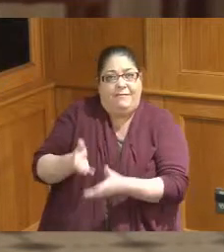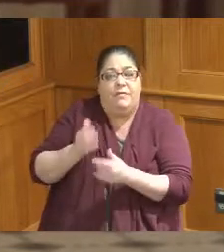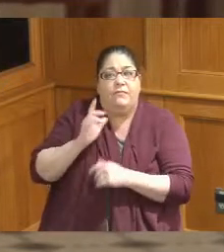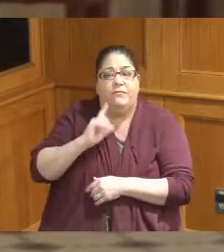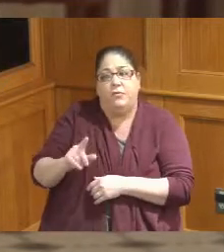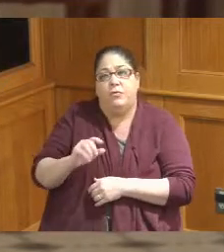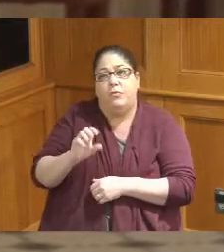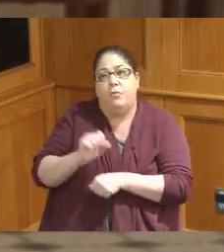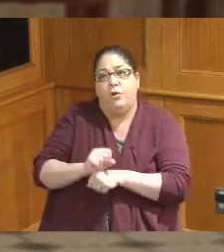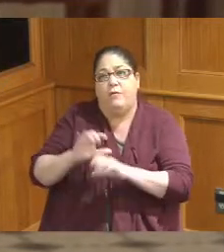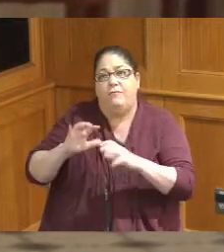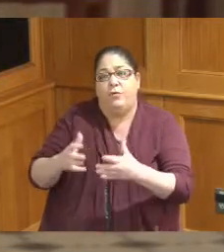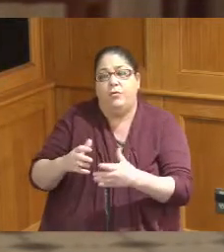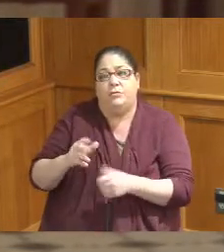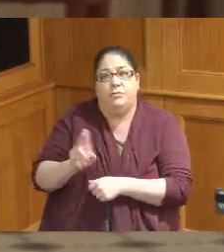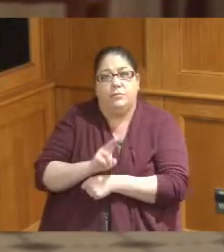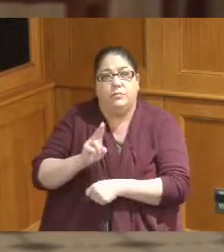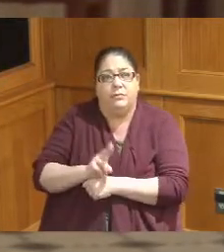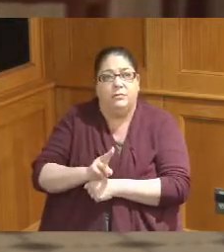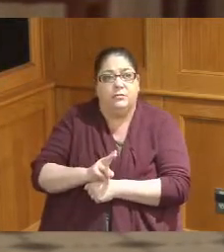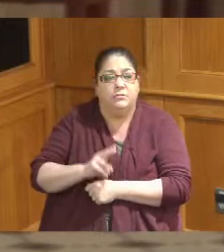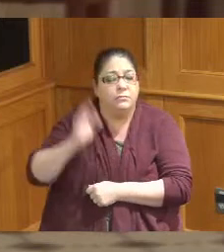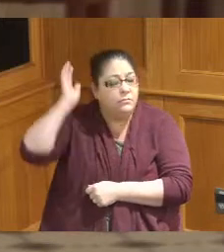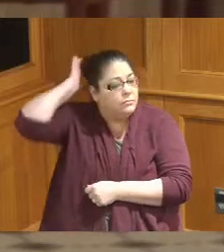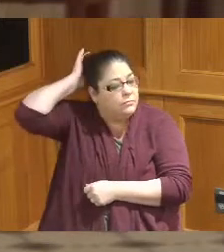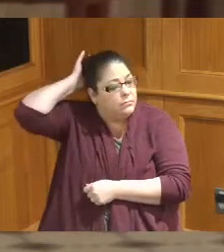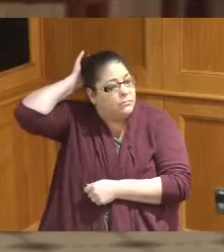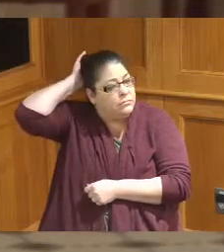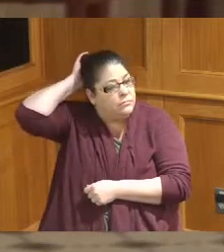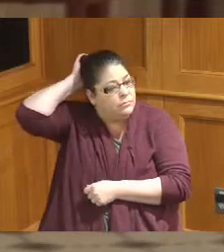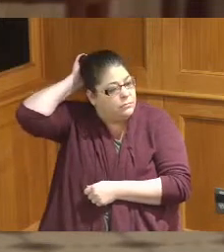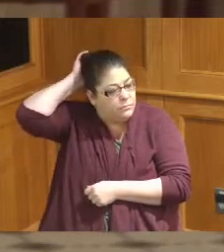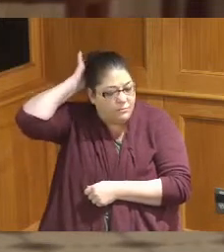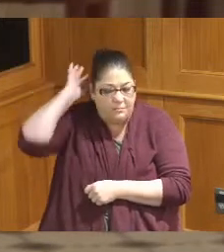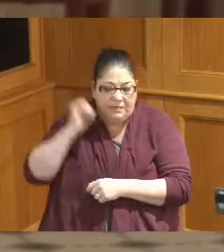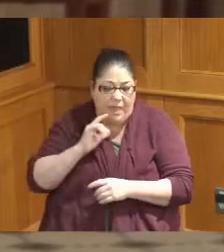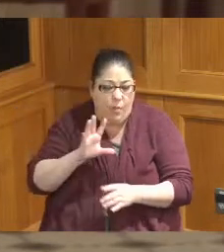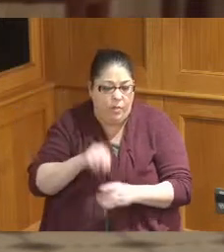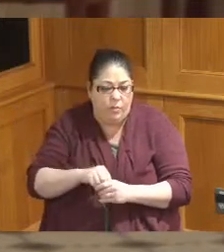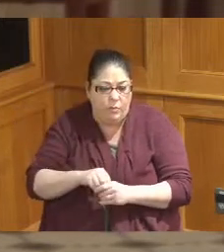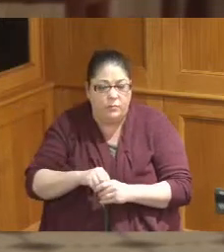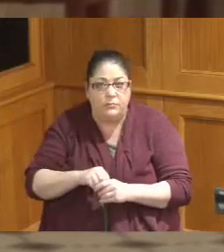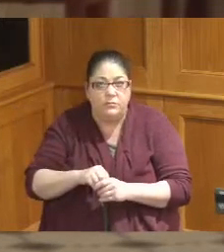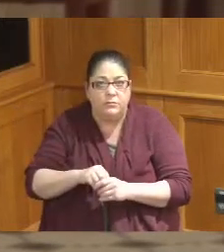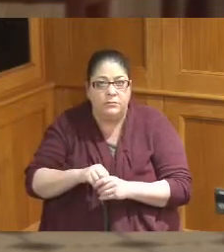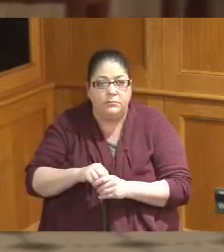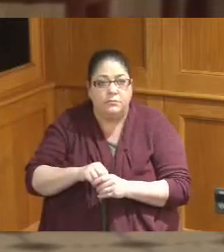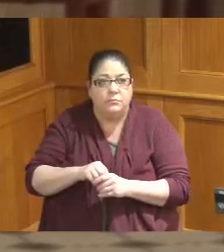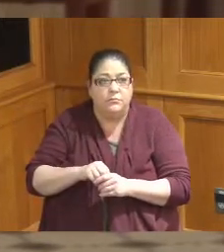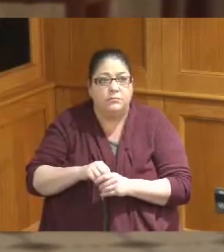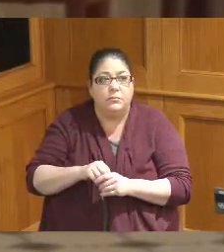other uses once the Board and that does include we have factored in the Urban League because